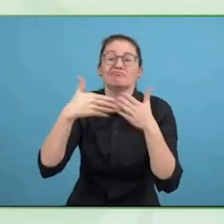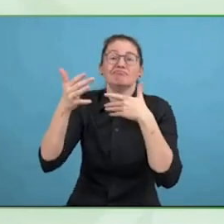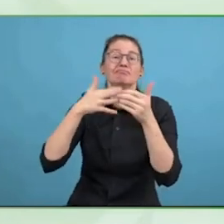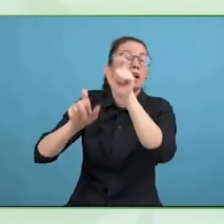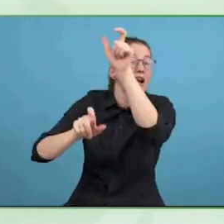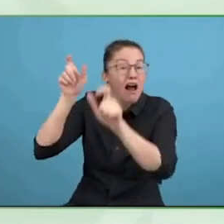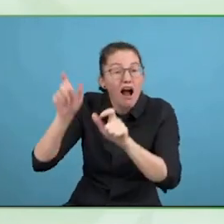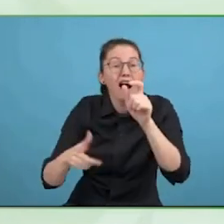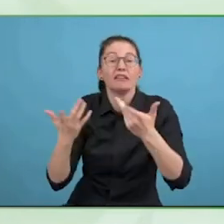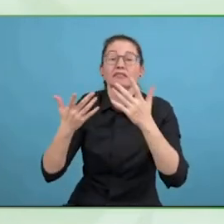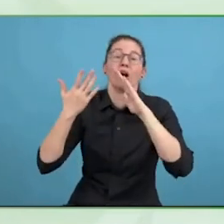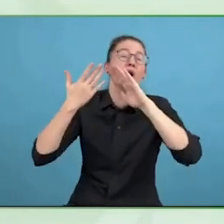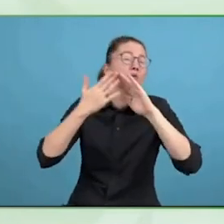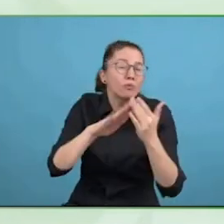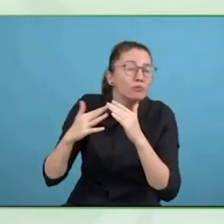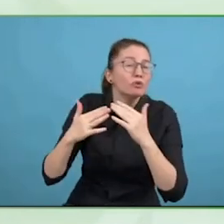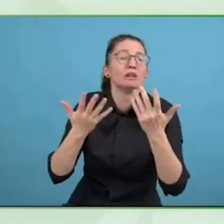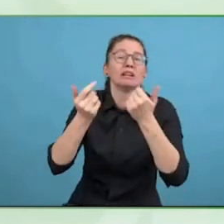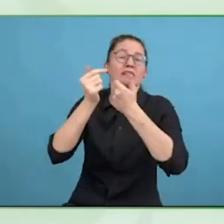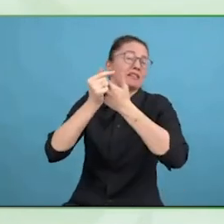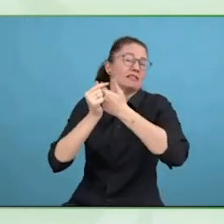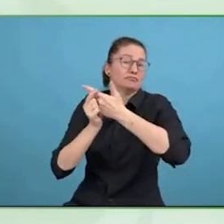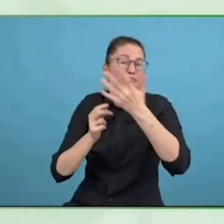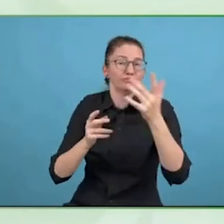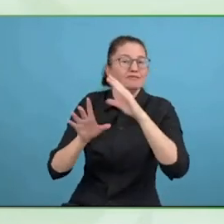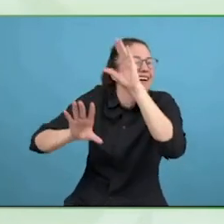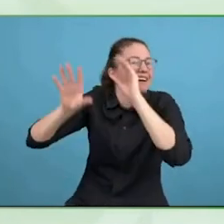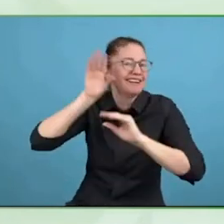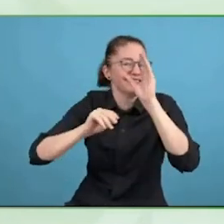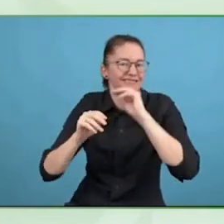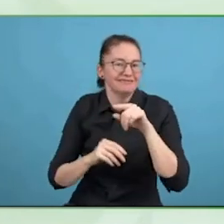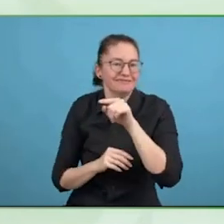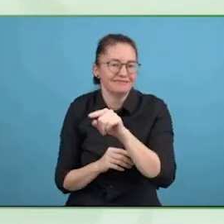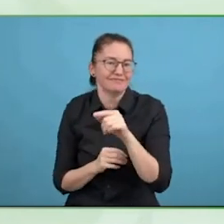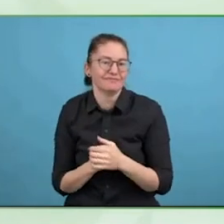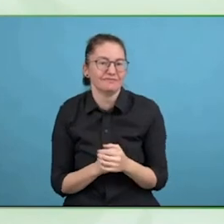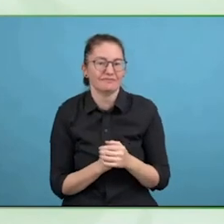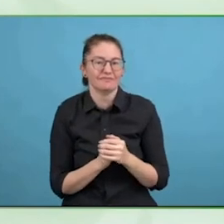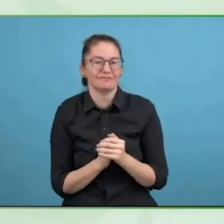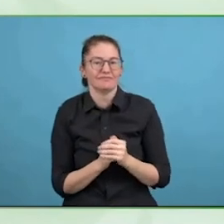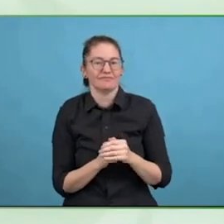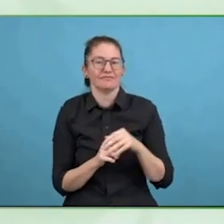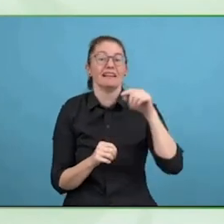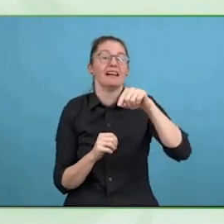But also what we find is when you start to remove the obstacles that